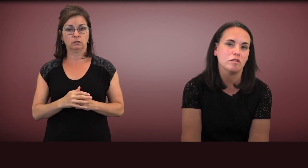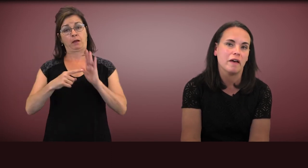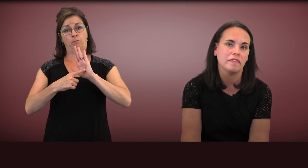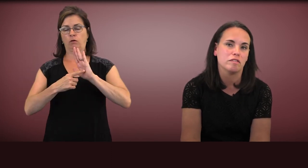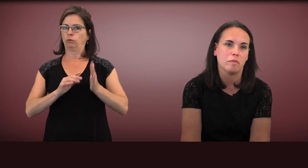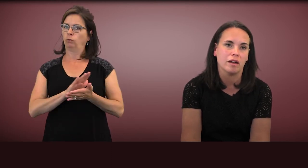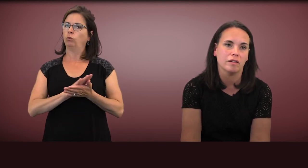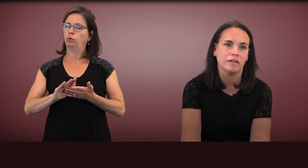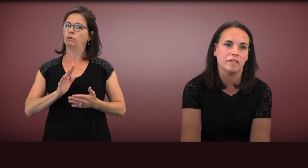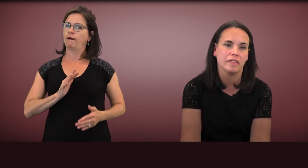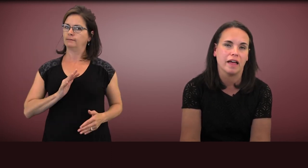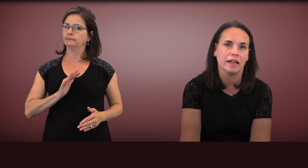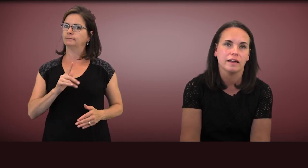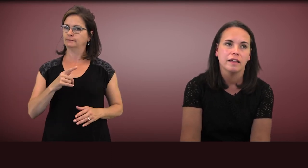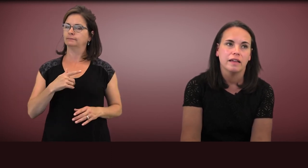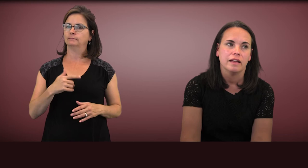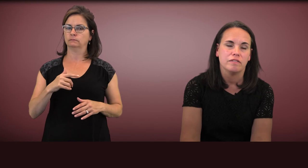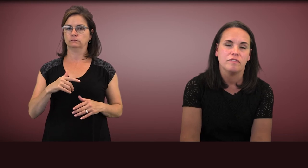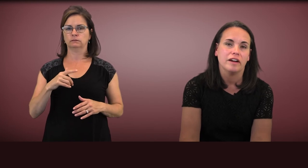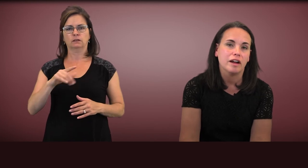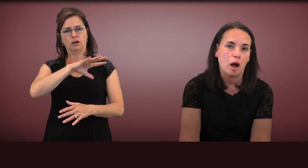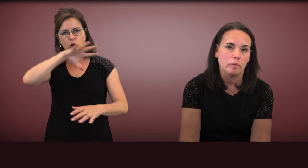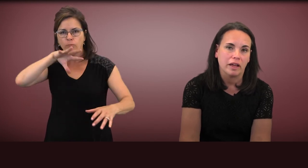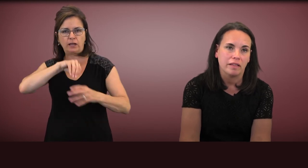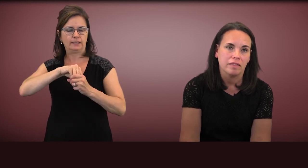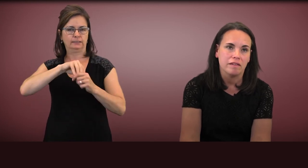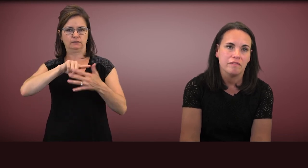What's nice about this model is that it's very comprehensive